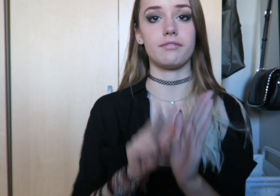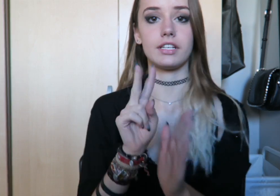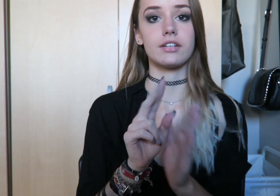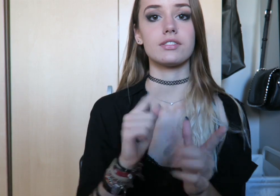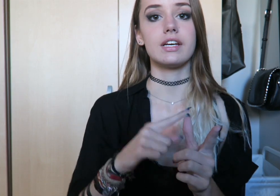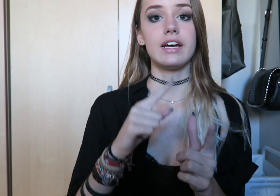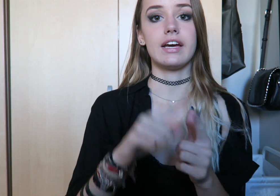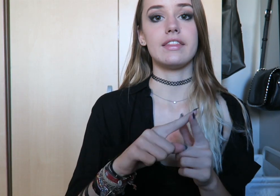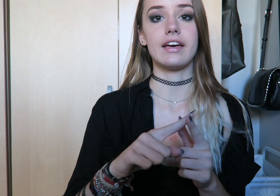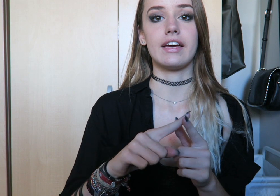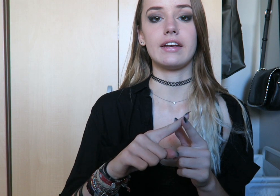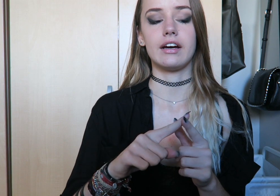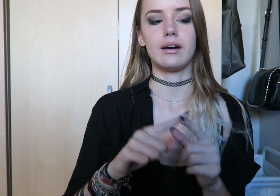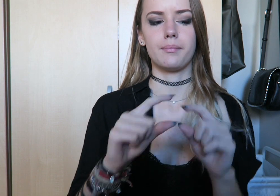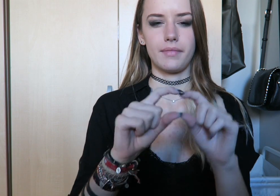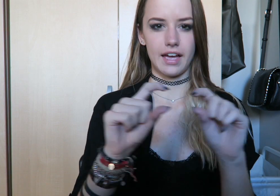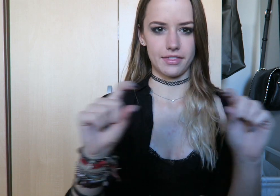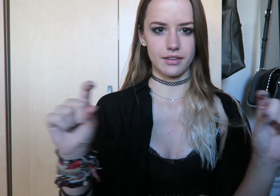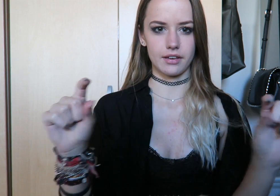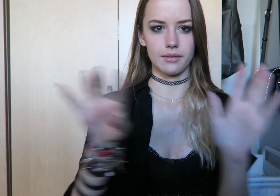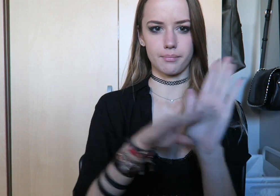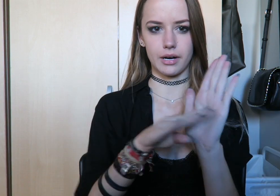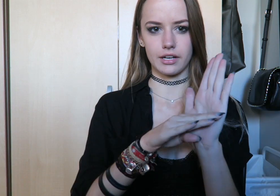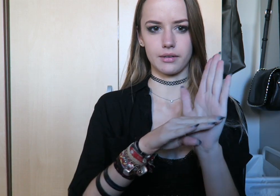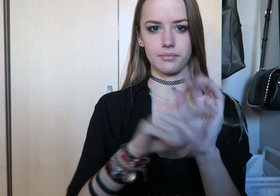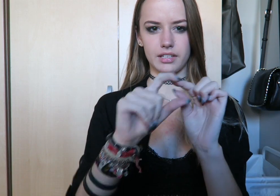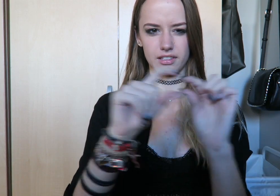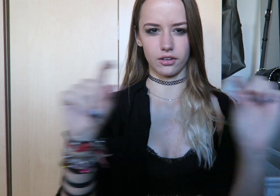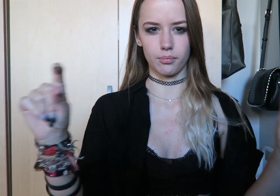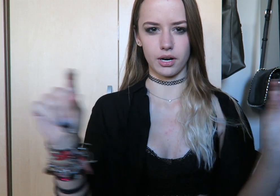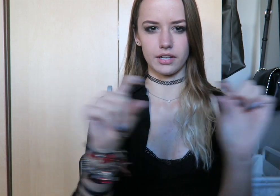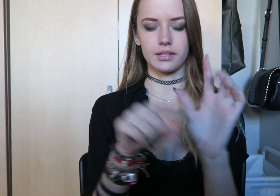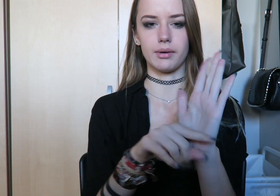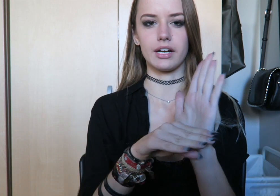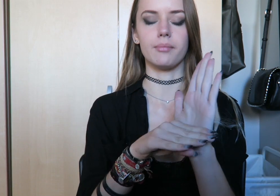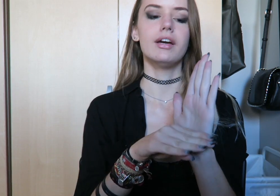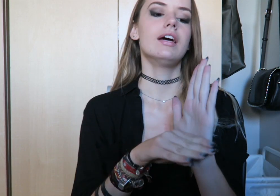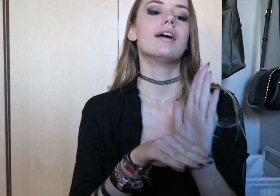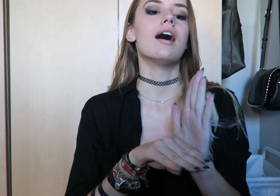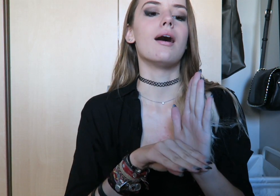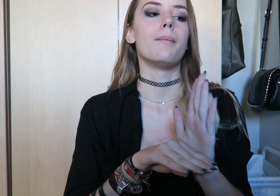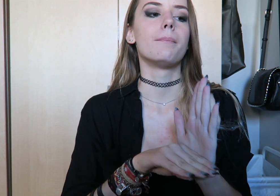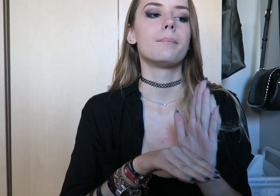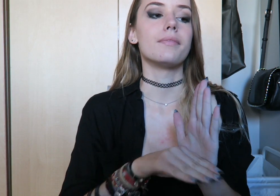one of my videos and then at the bottom, the little bar at the bottom